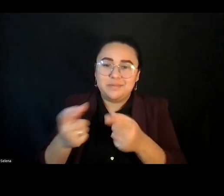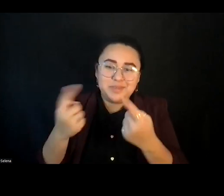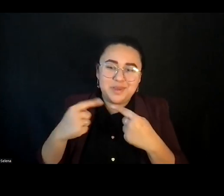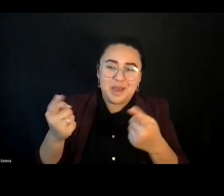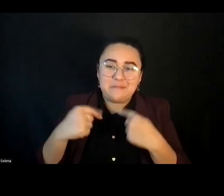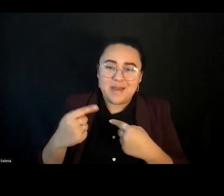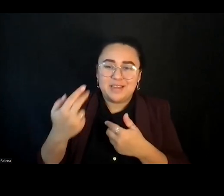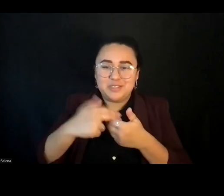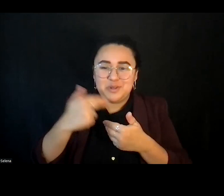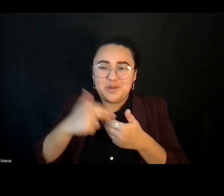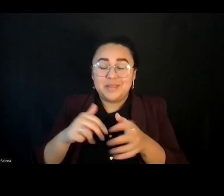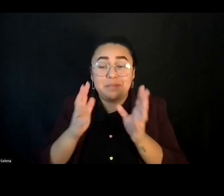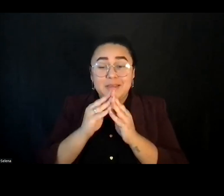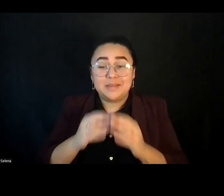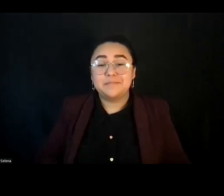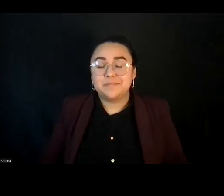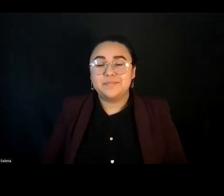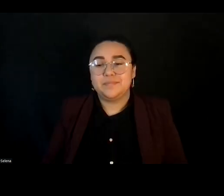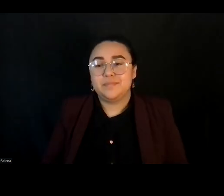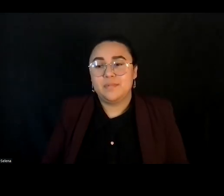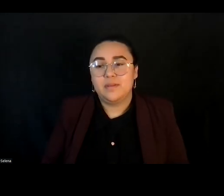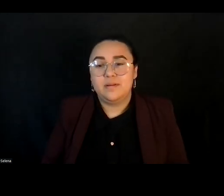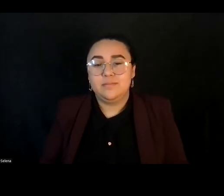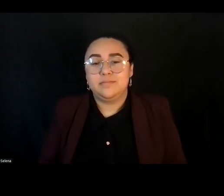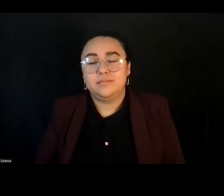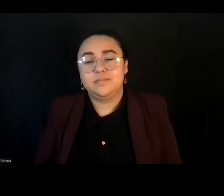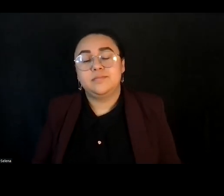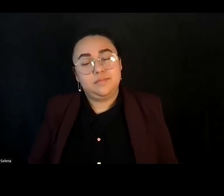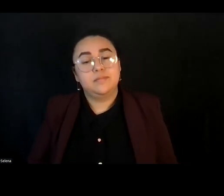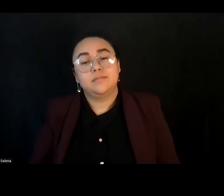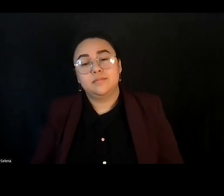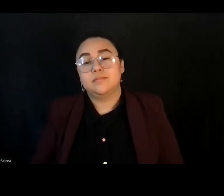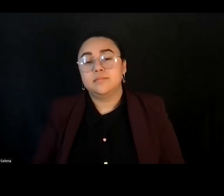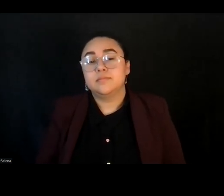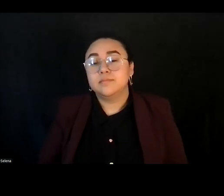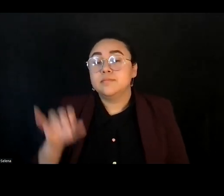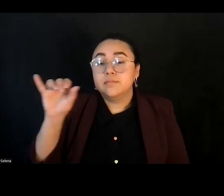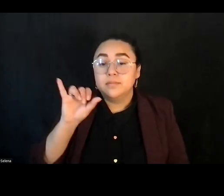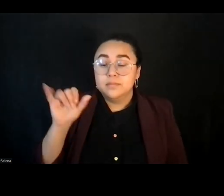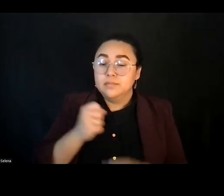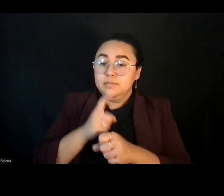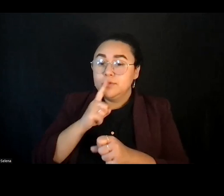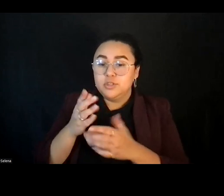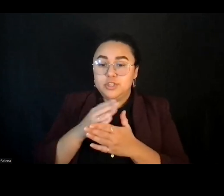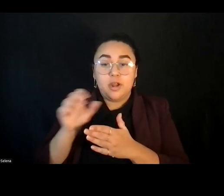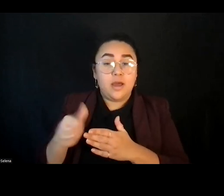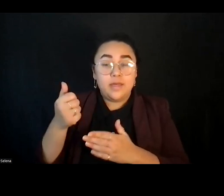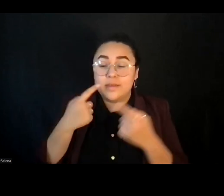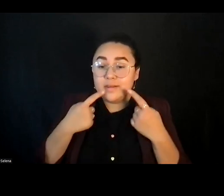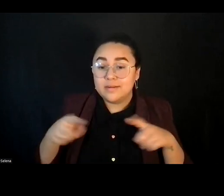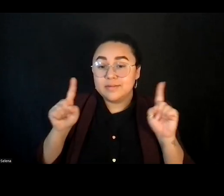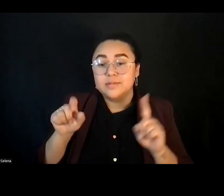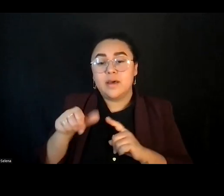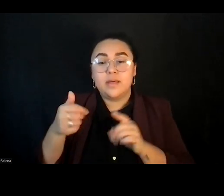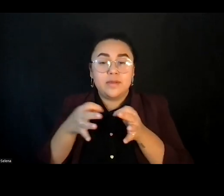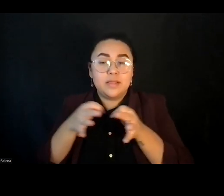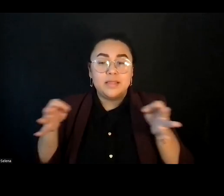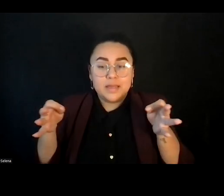And we also will make sure to share any other announcements or links for and resources before